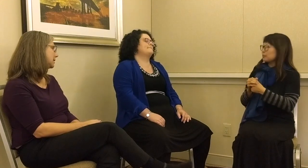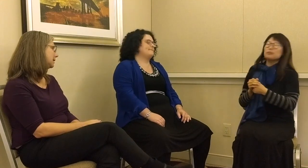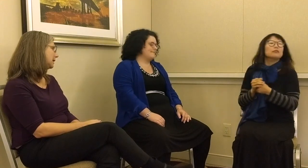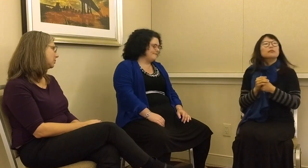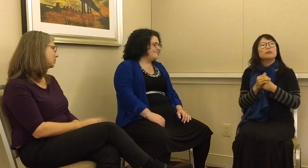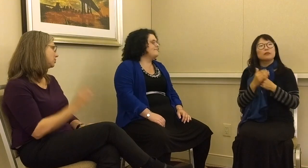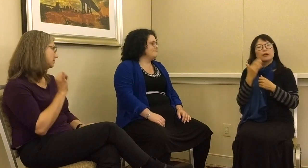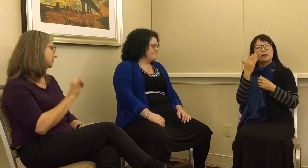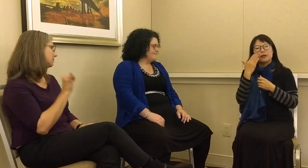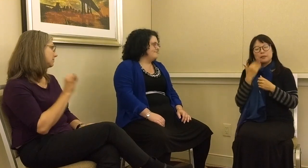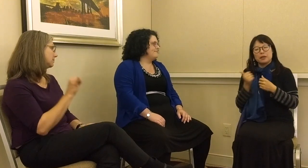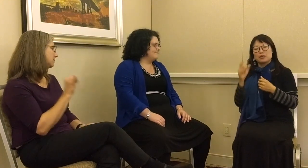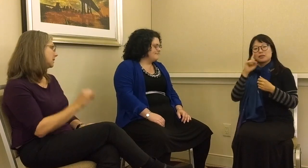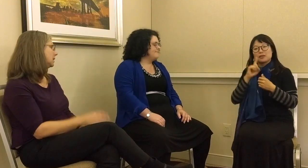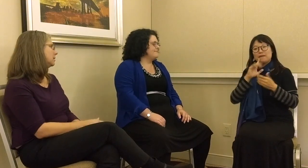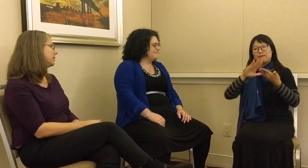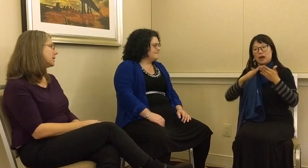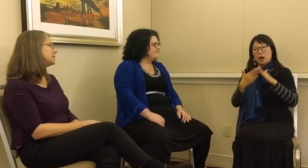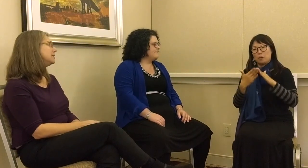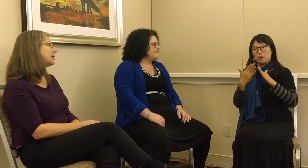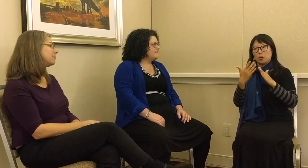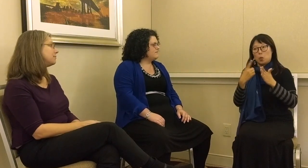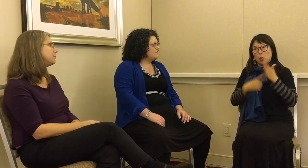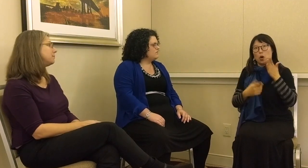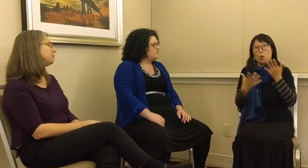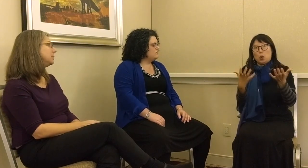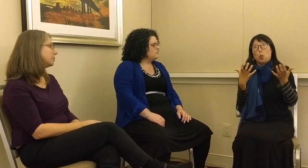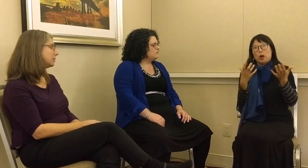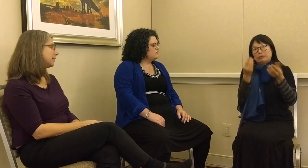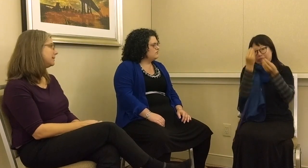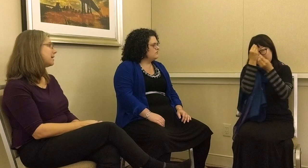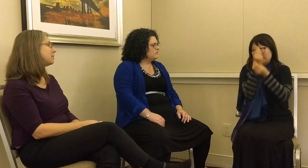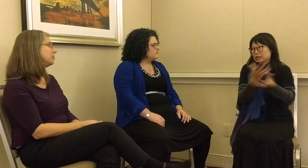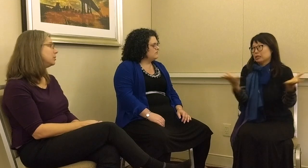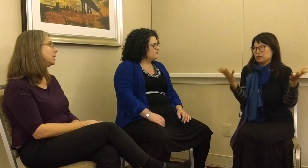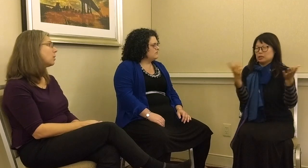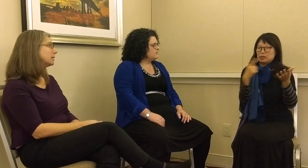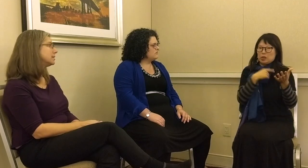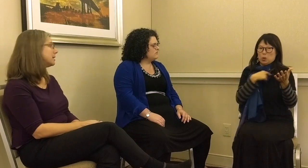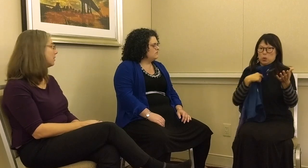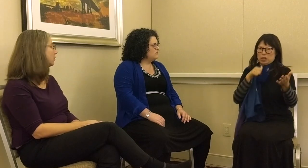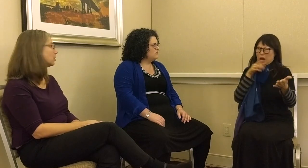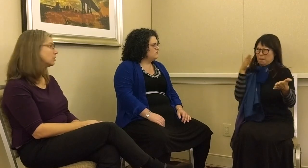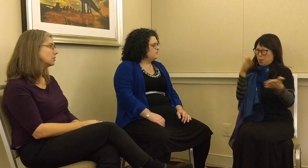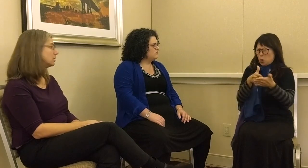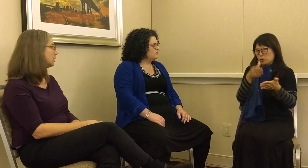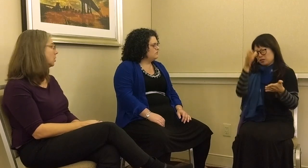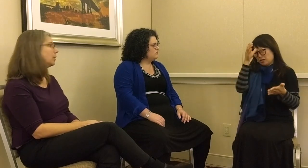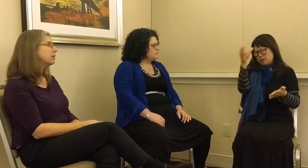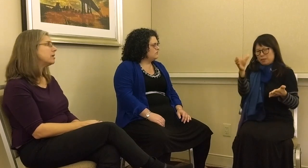sign language because deaf people and the deaf community want to tell the world we are